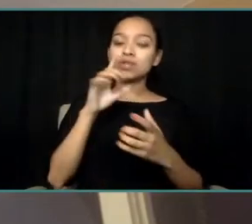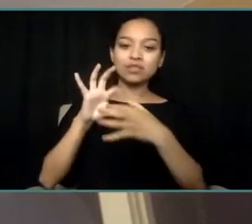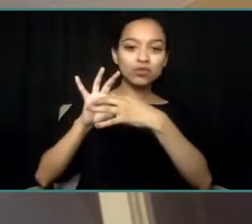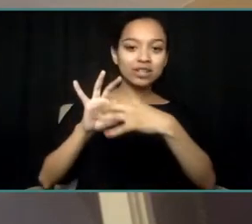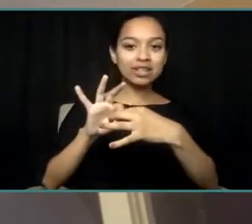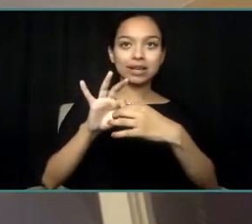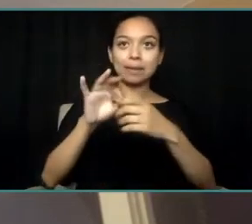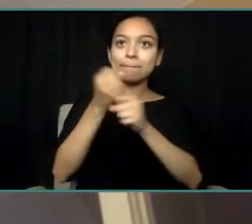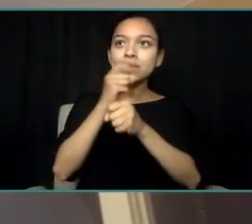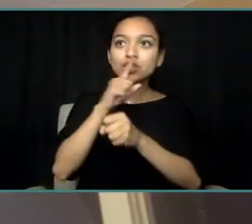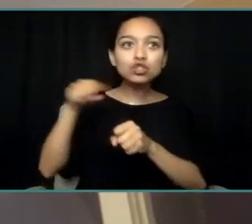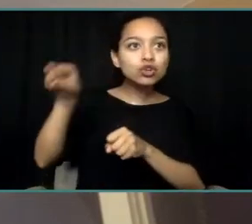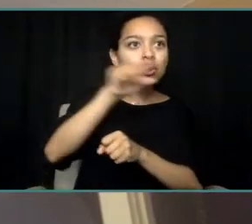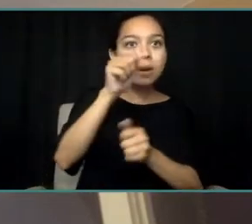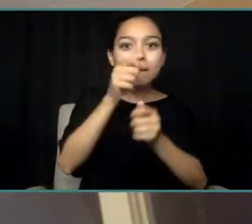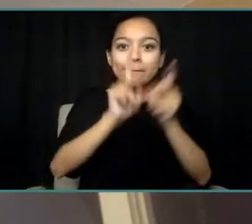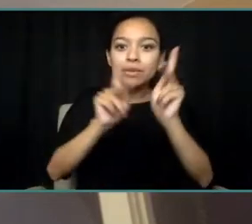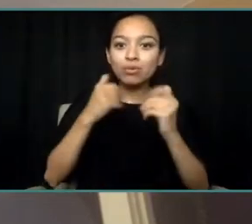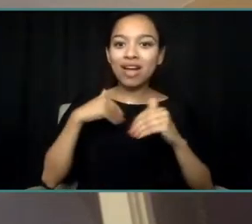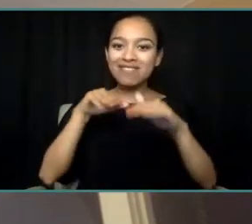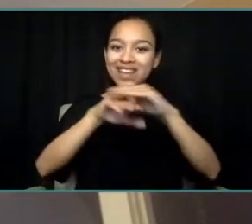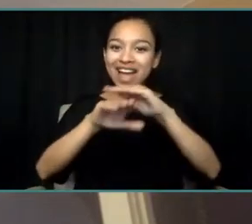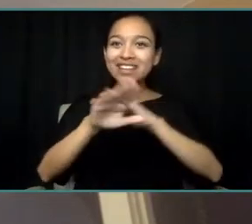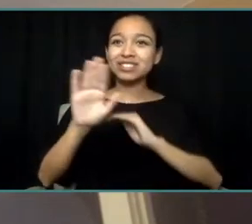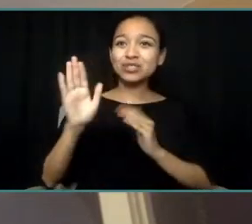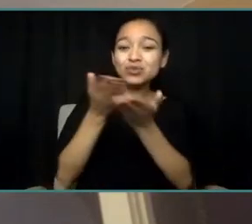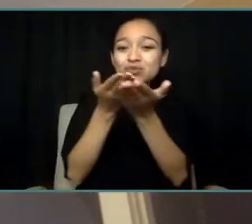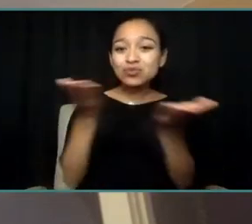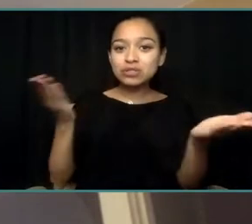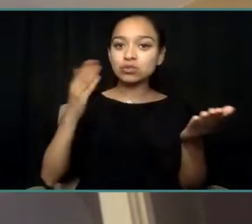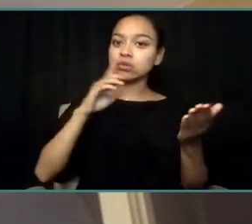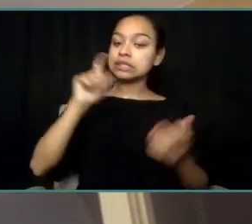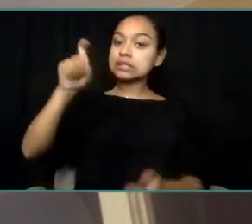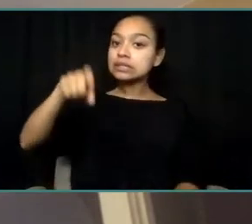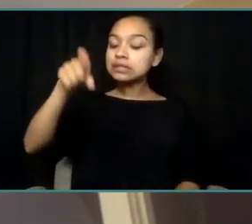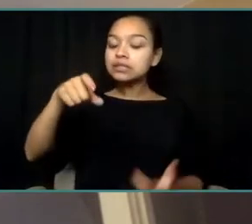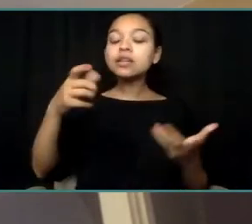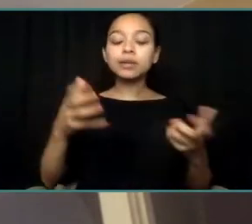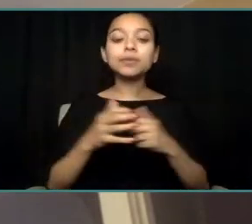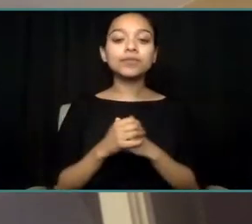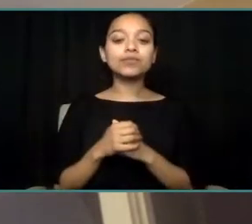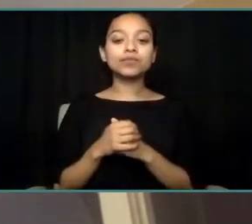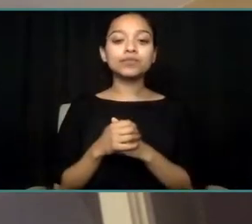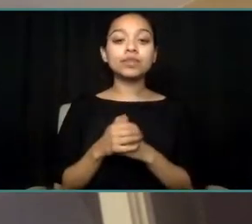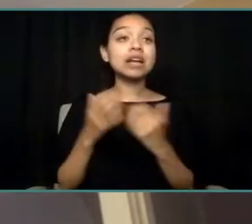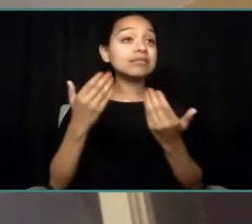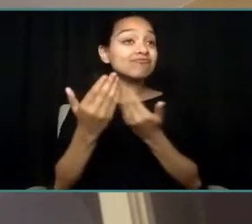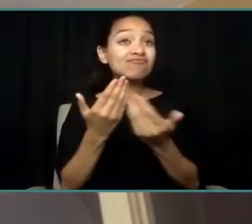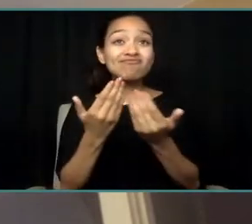to the resources that are necessary in order to do that, whatever that means for them.